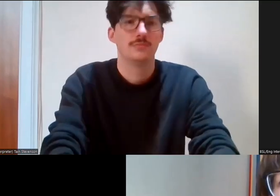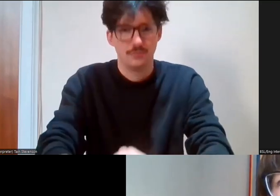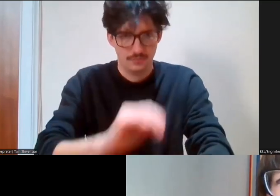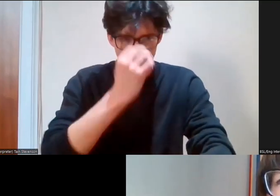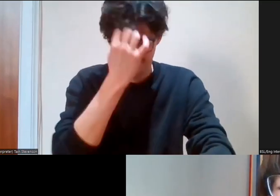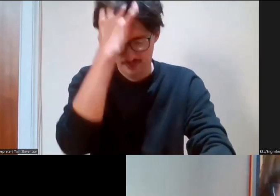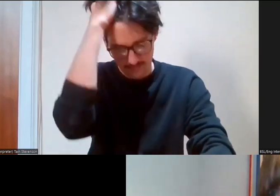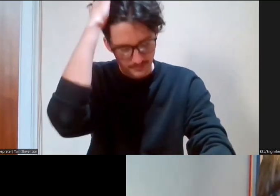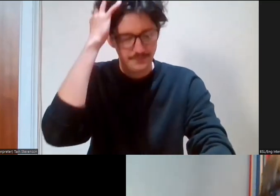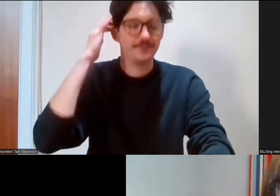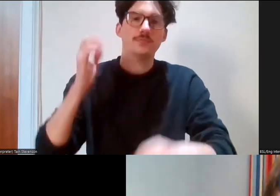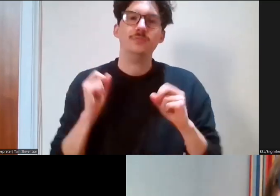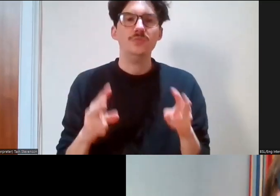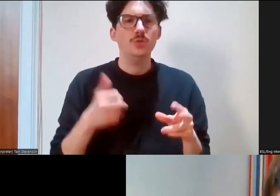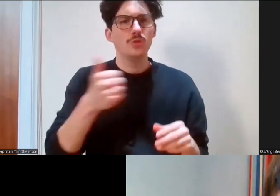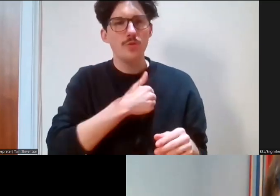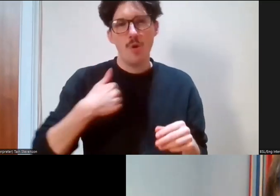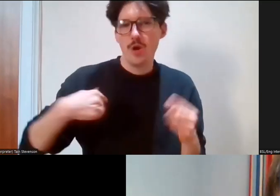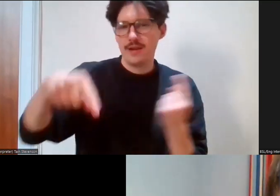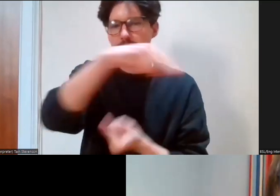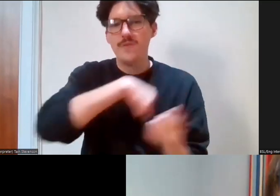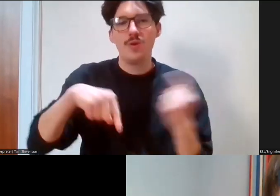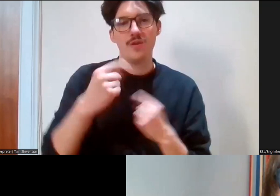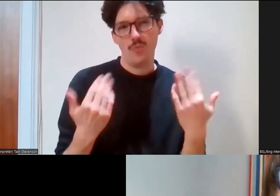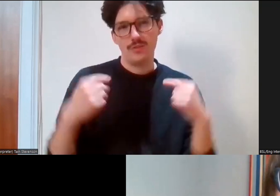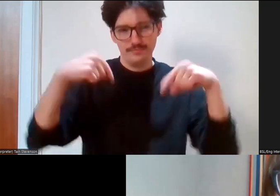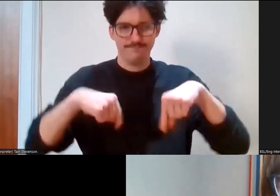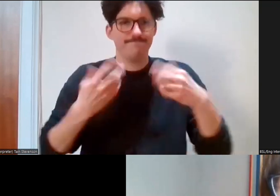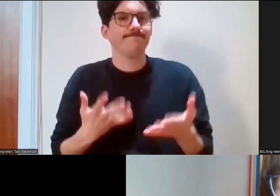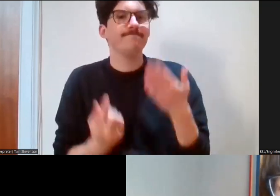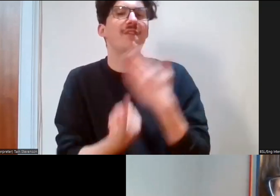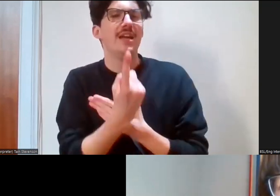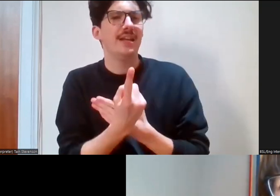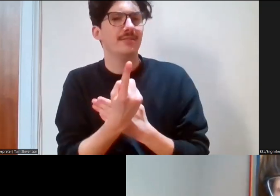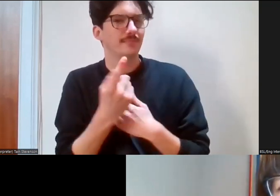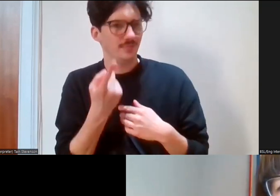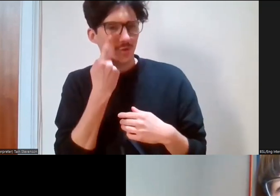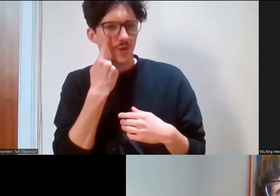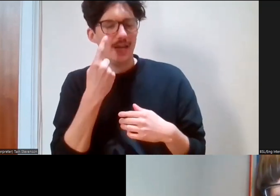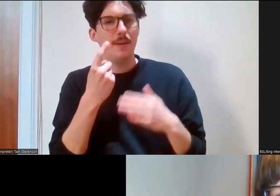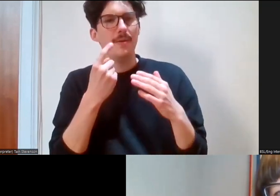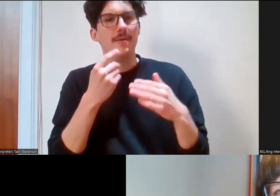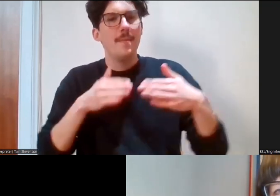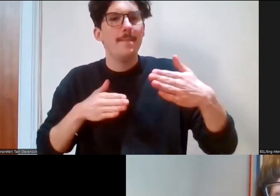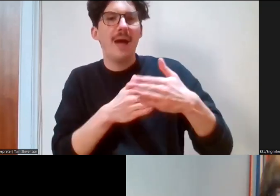Good morning and welcome to today's event looking at the barriers to volunteering through a class